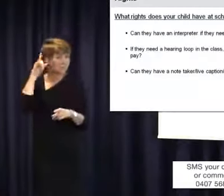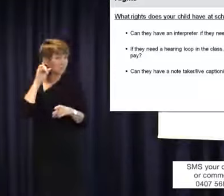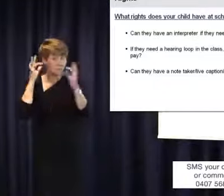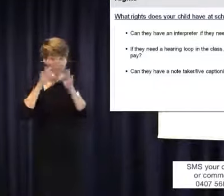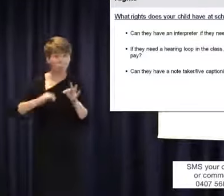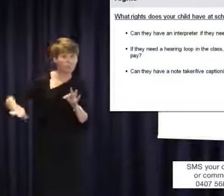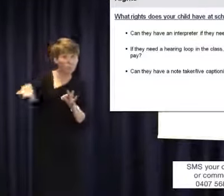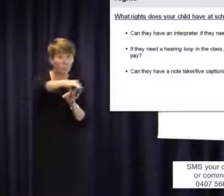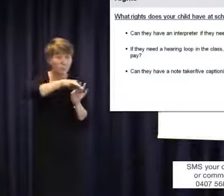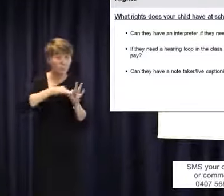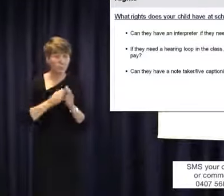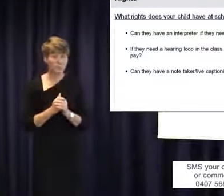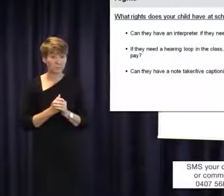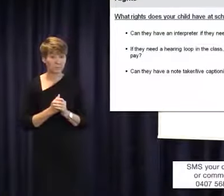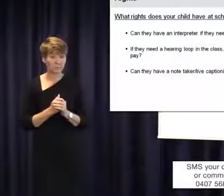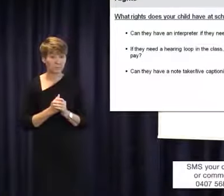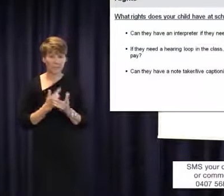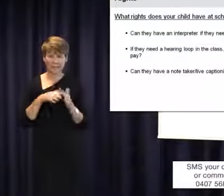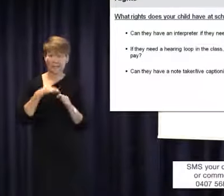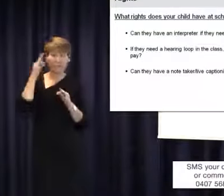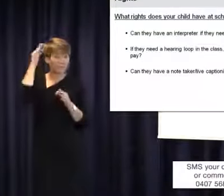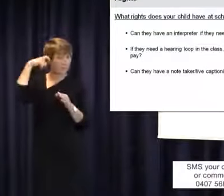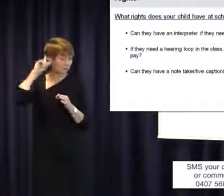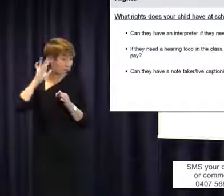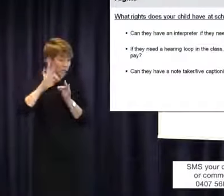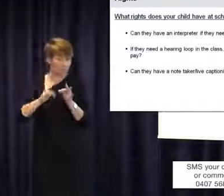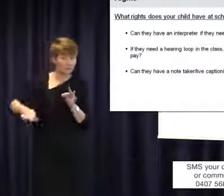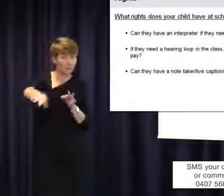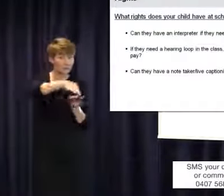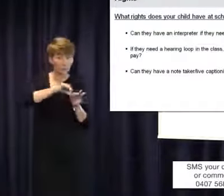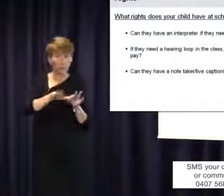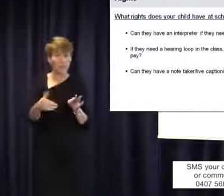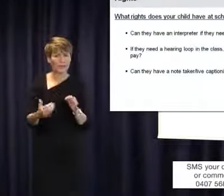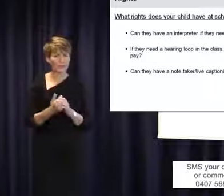are given to them, who has the responsibility of paying for those things? Do they have the